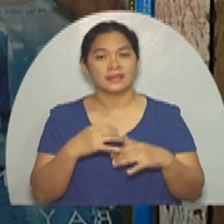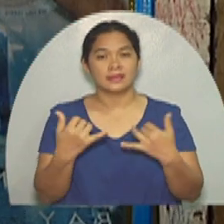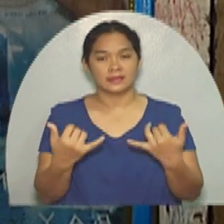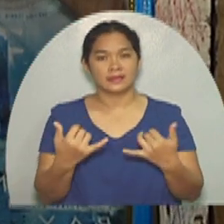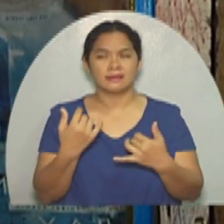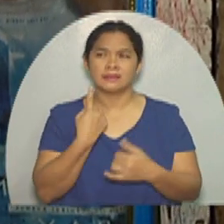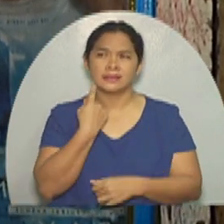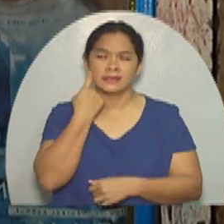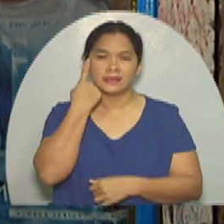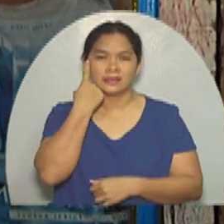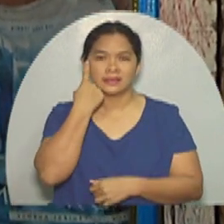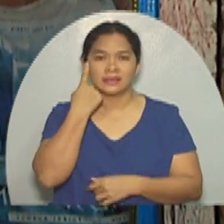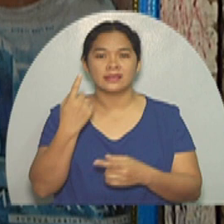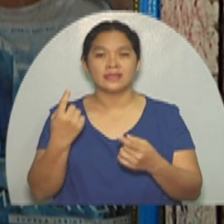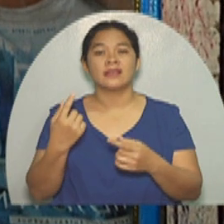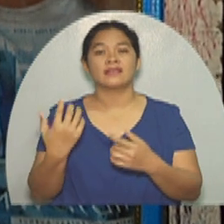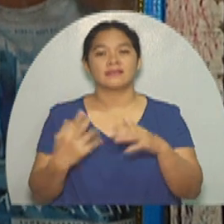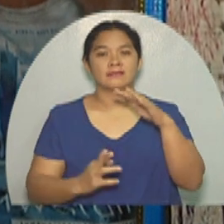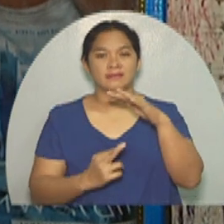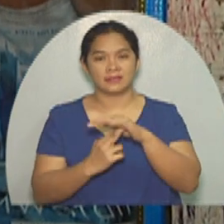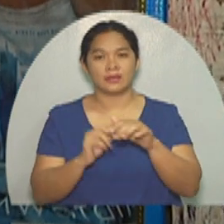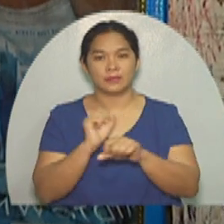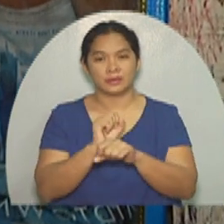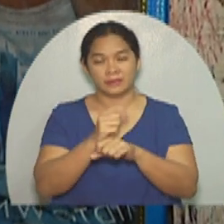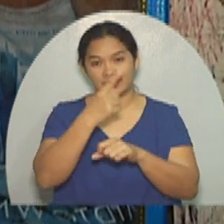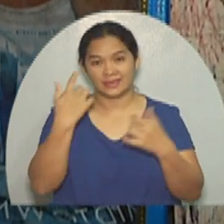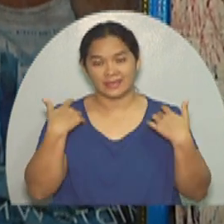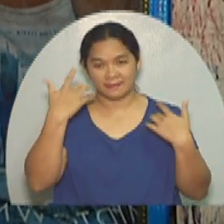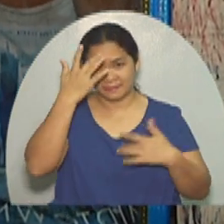but he was forced to resign due to his illness.